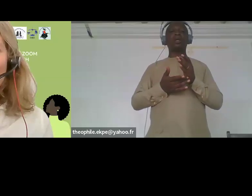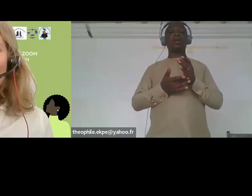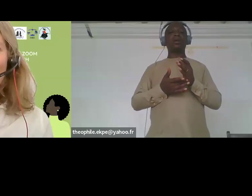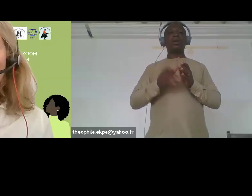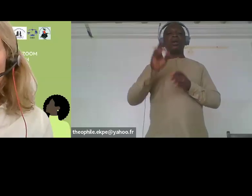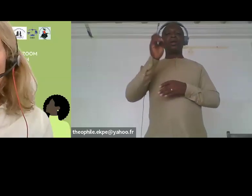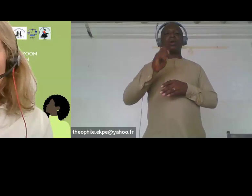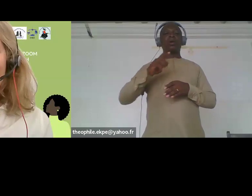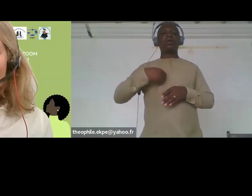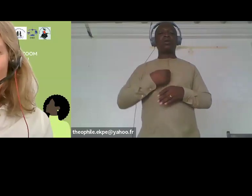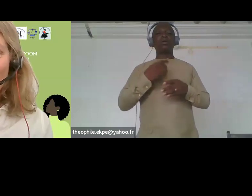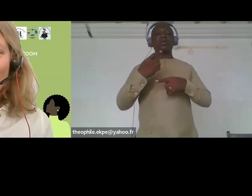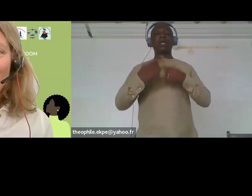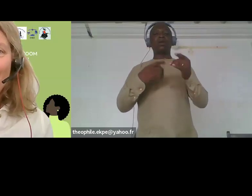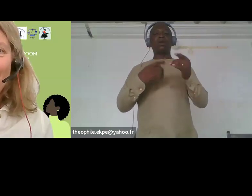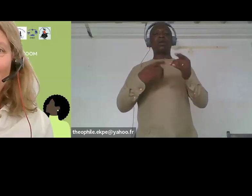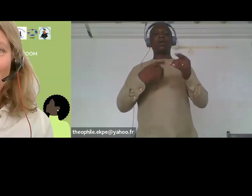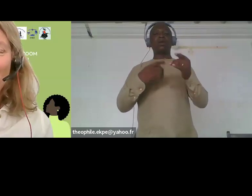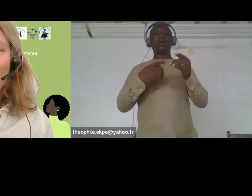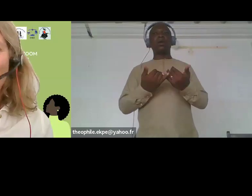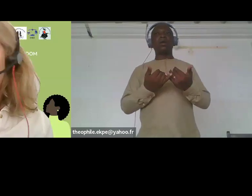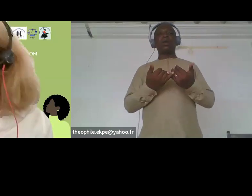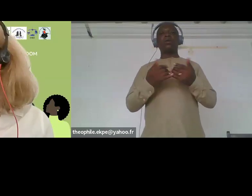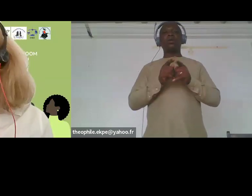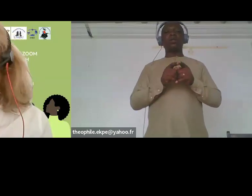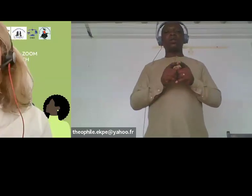allons pouvoir je vais m'enlever immédiatement de la vidéo nous allons